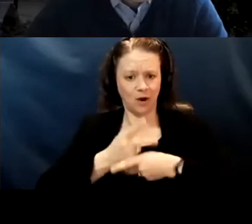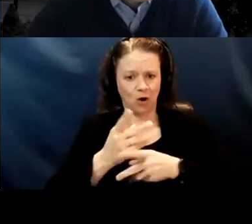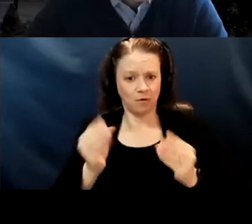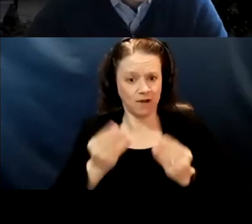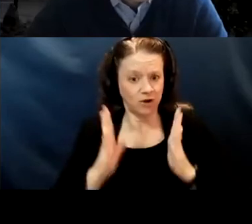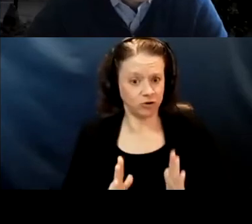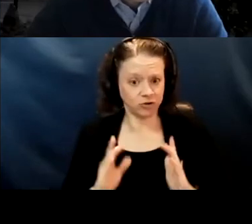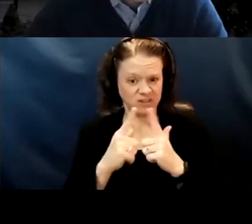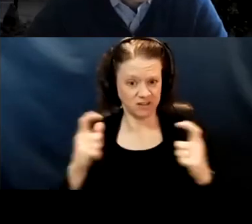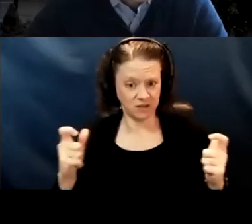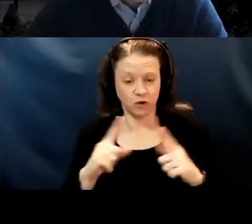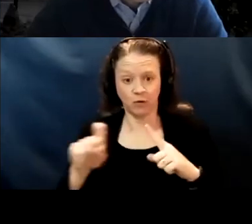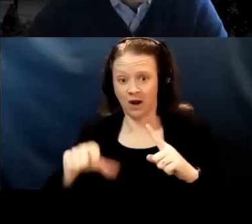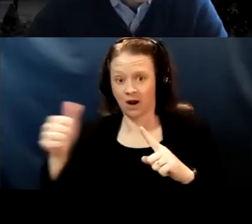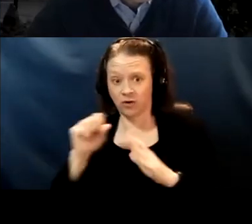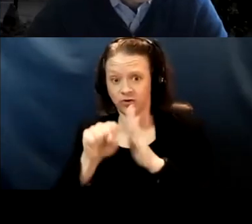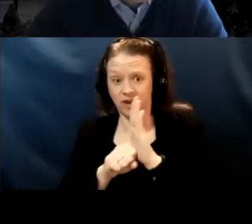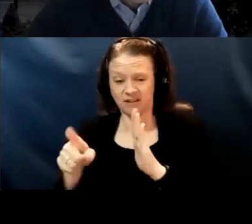as them really fighting for just step one.